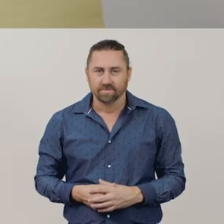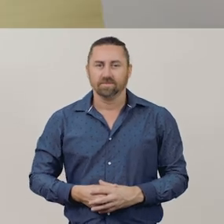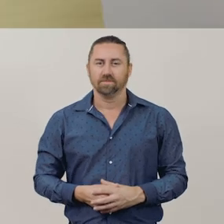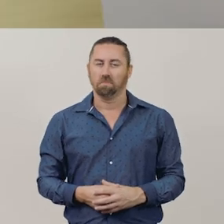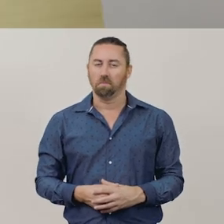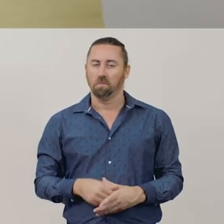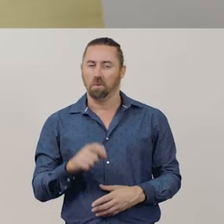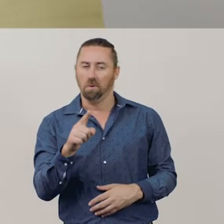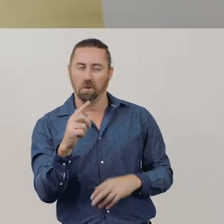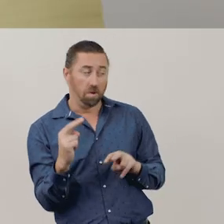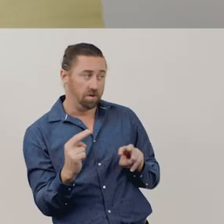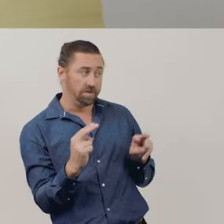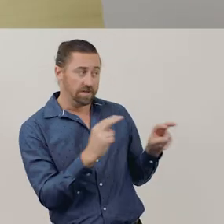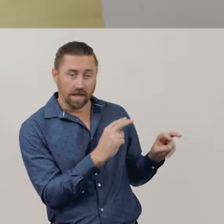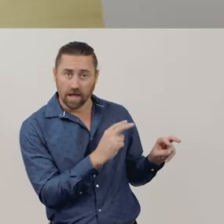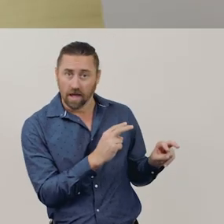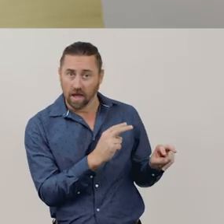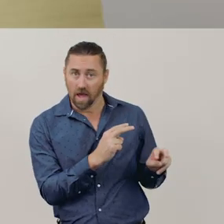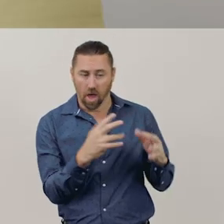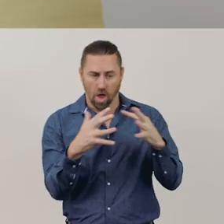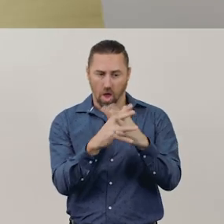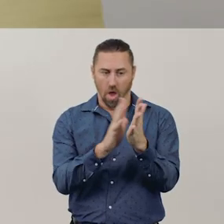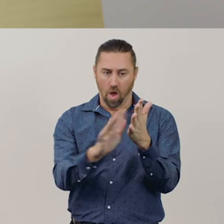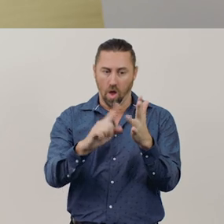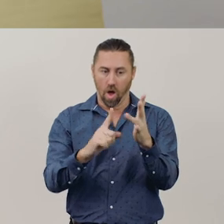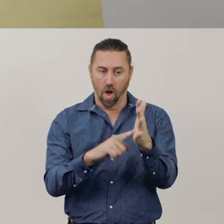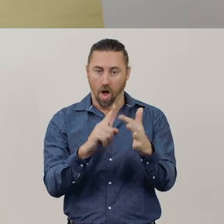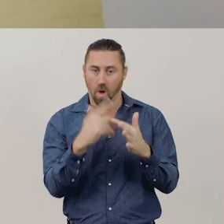Did you see how the whole amount of monkeys jumping on the bed became smaller,